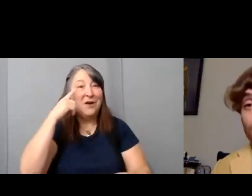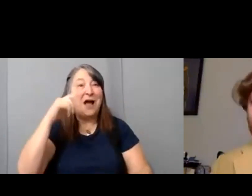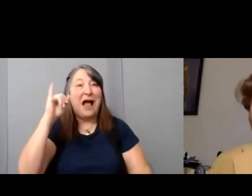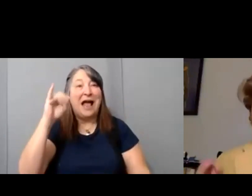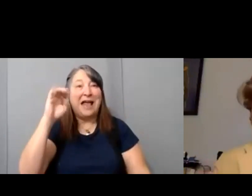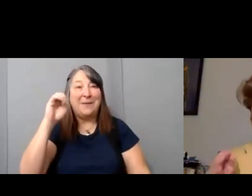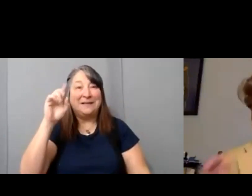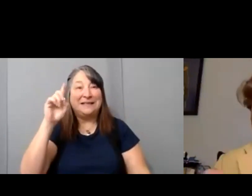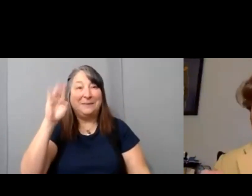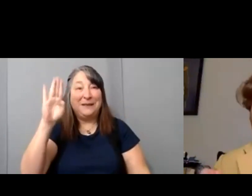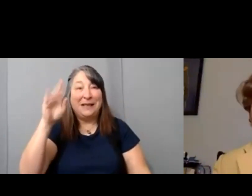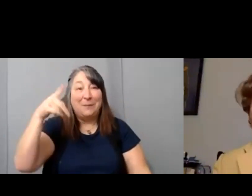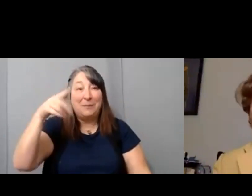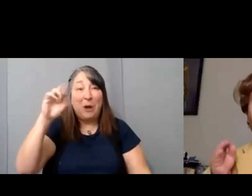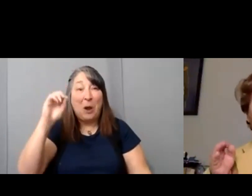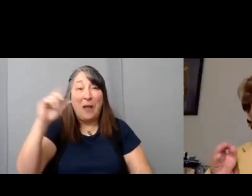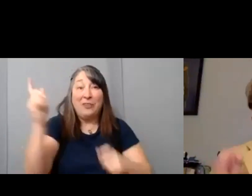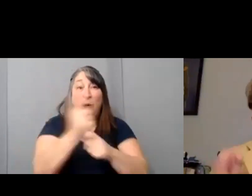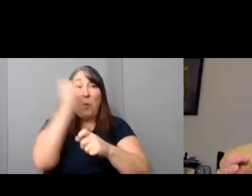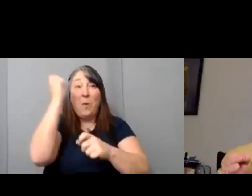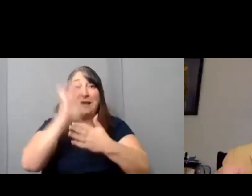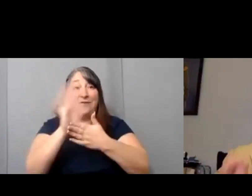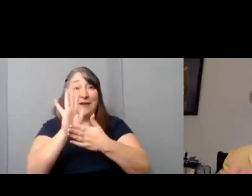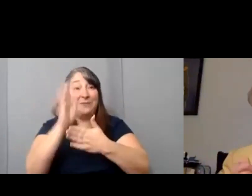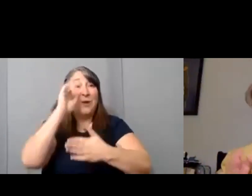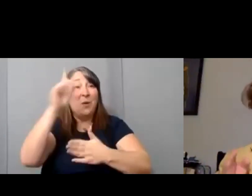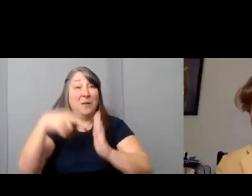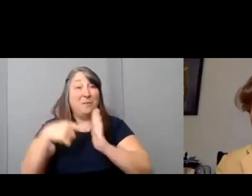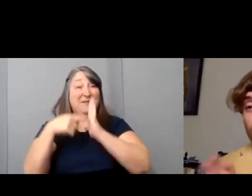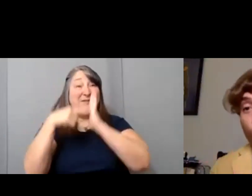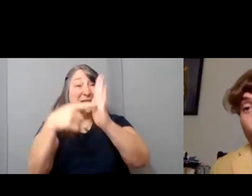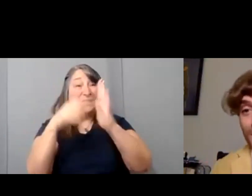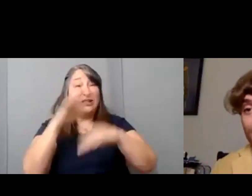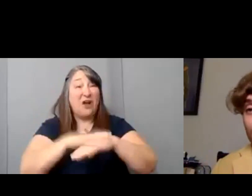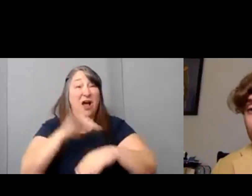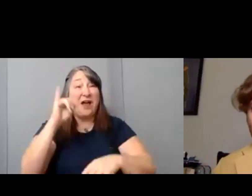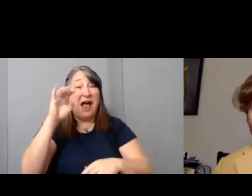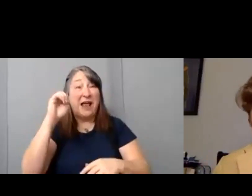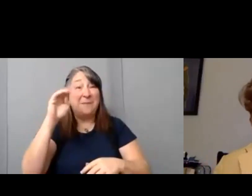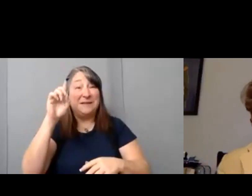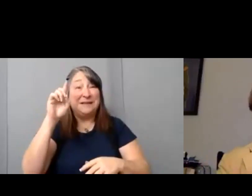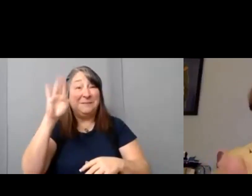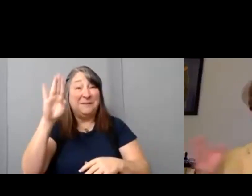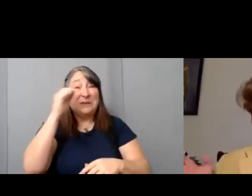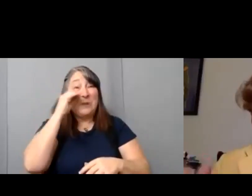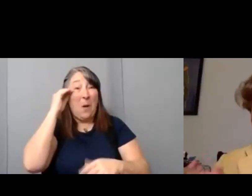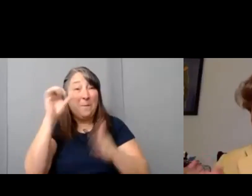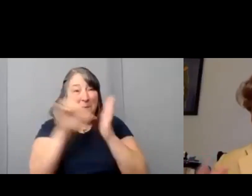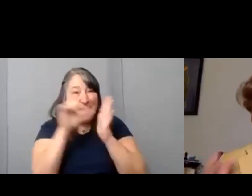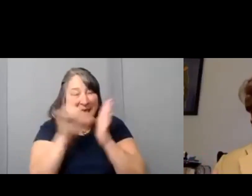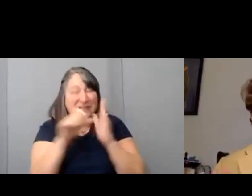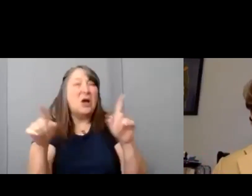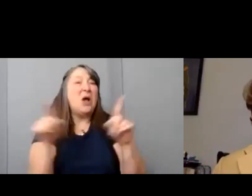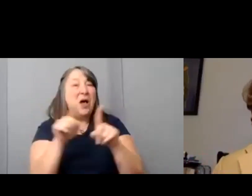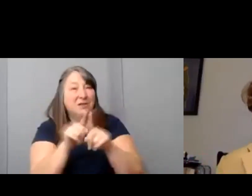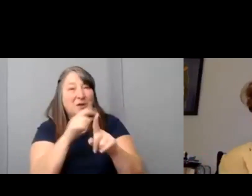and the winning films are going to be featured on IMDb's homepage. Plus we have amazing mentor meetings